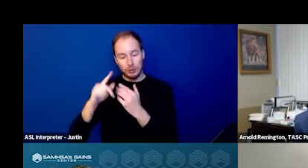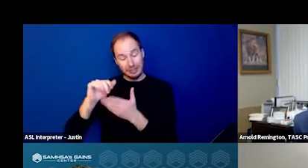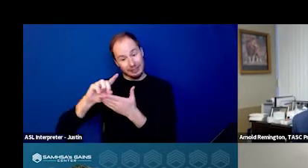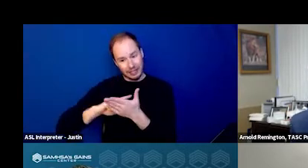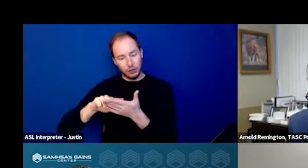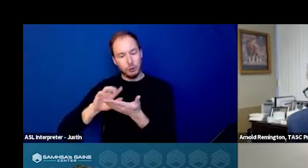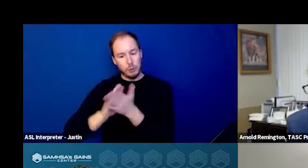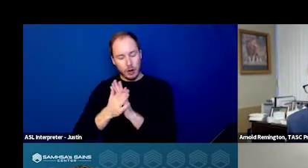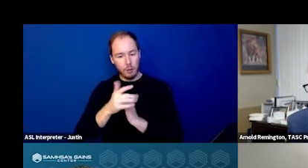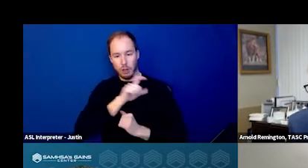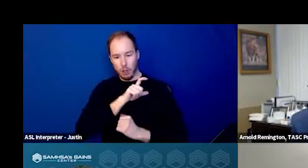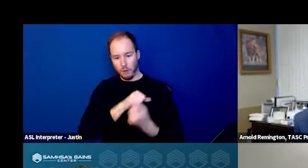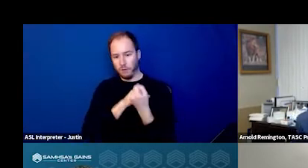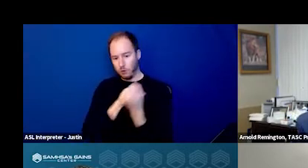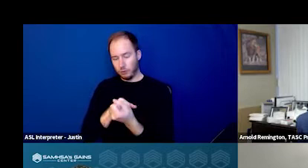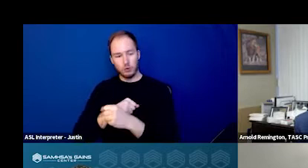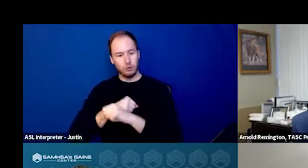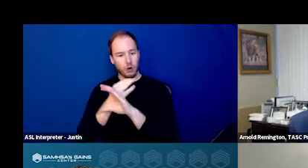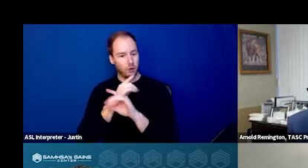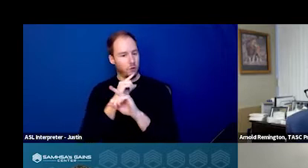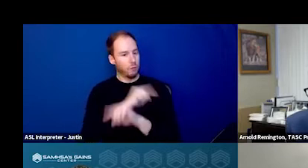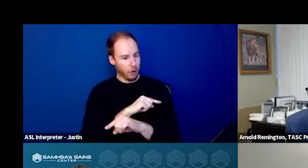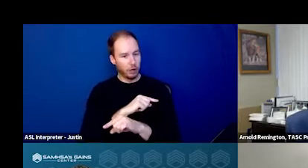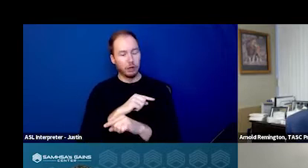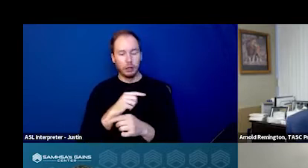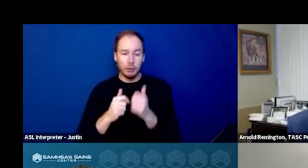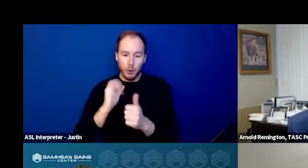driven crisis response model, which a lot of our crisis response